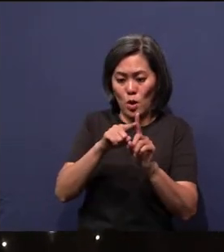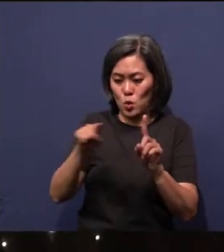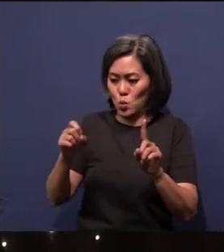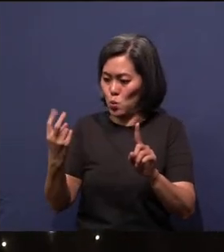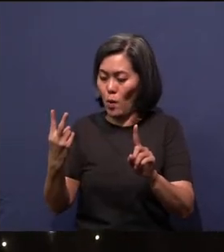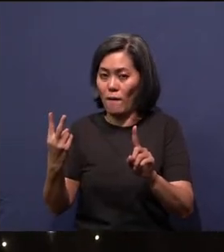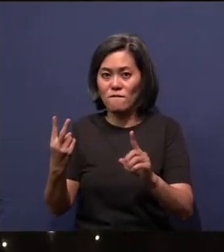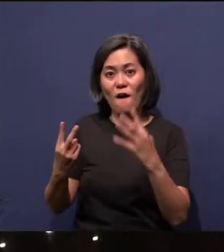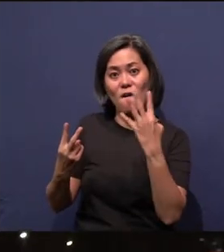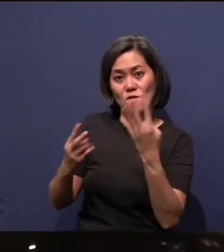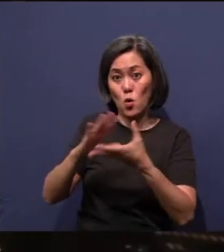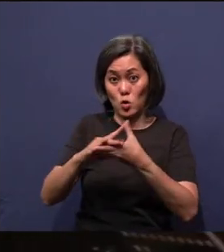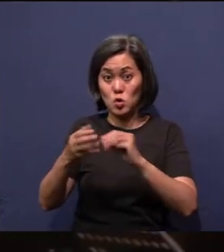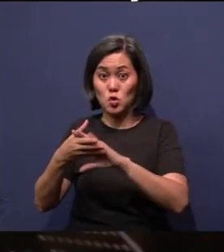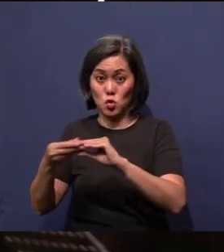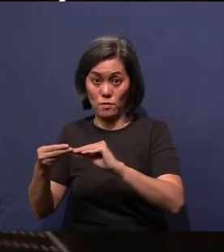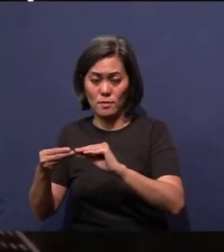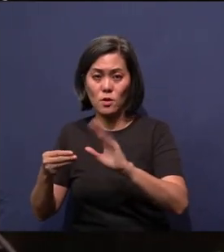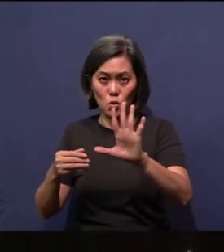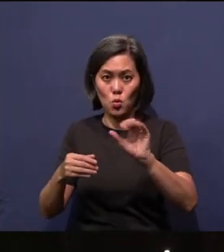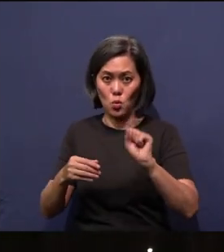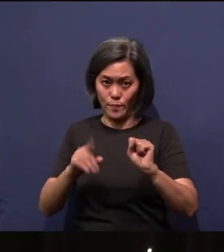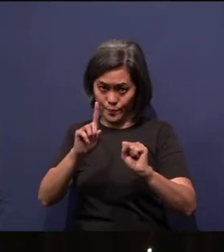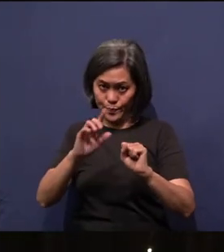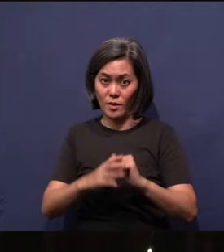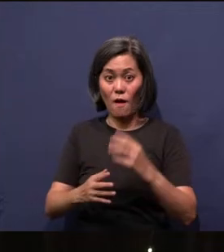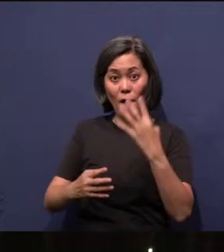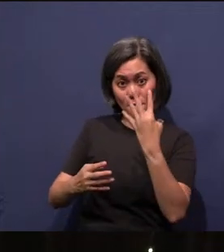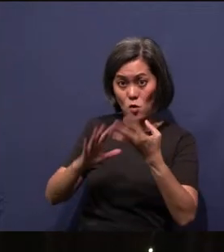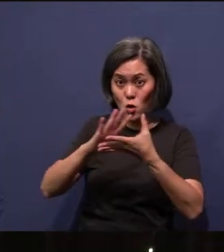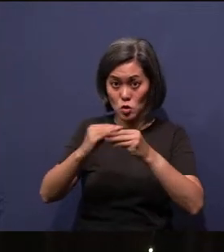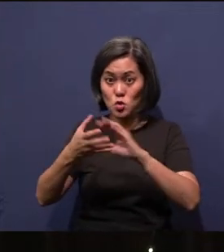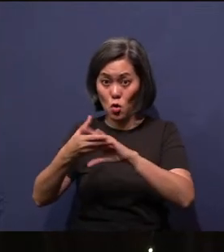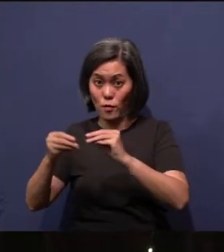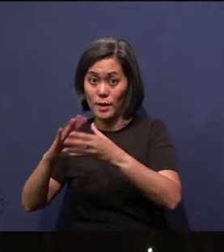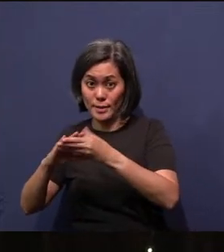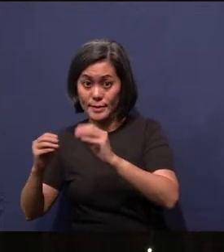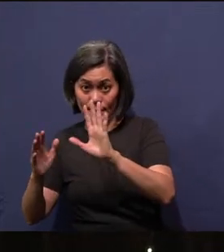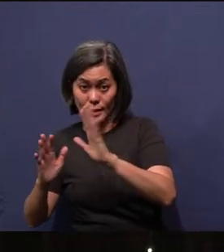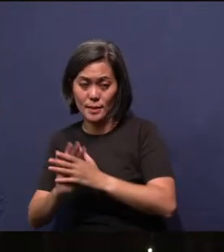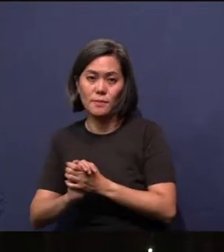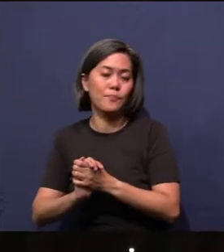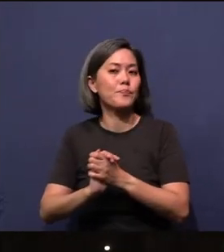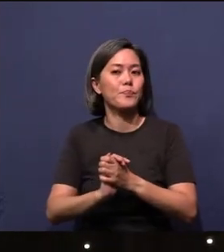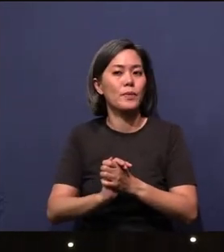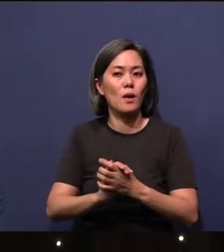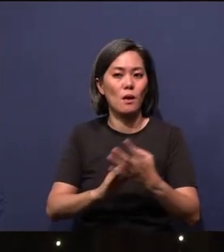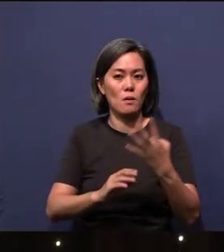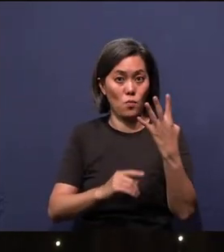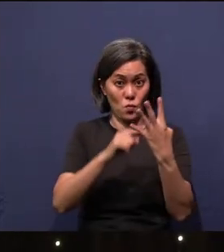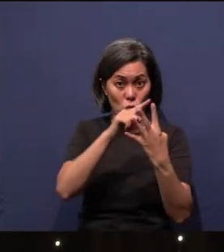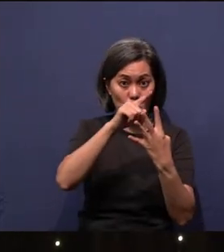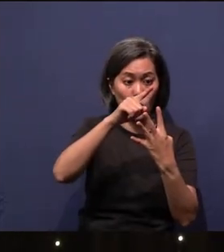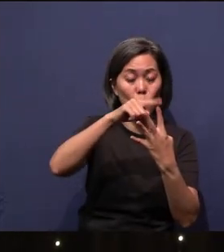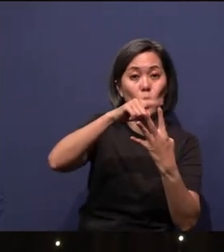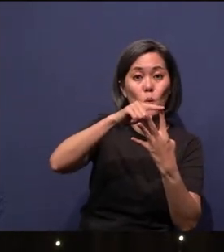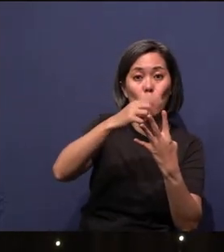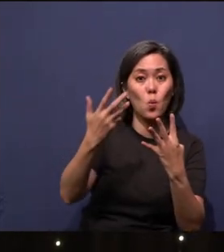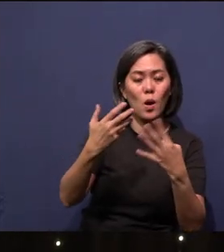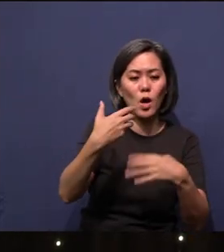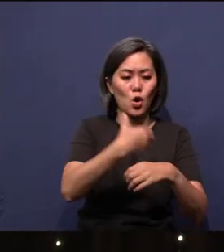stories. So you hang on with me for the four stories, can? The four stories are basically number one, the creation story.